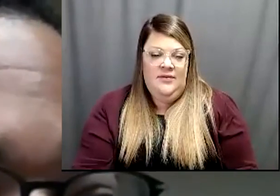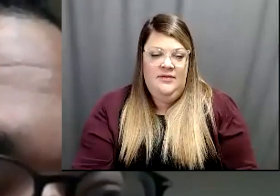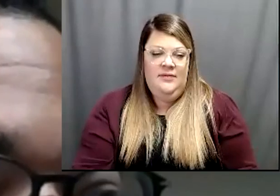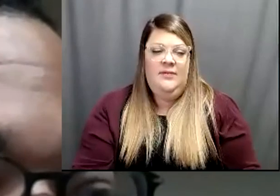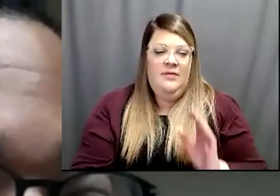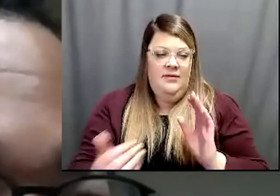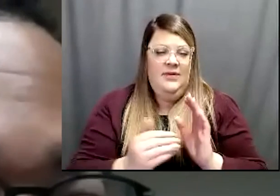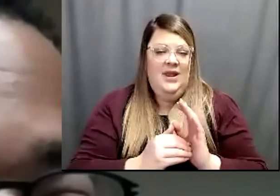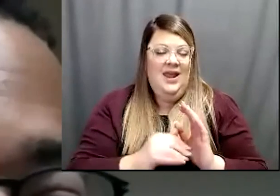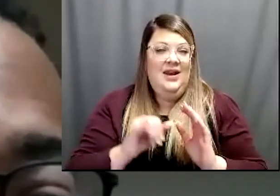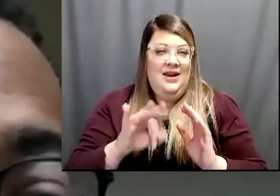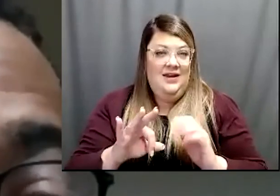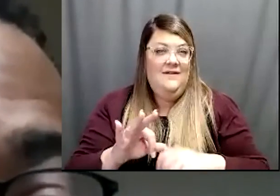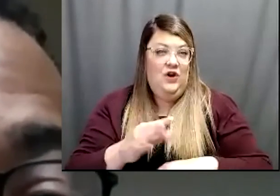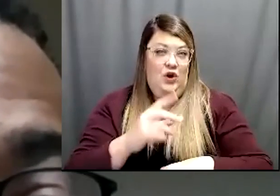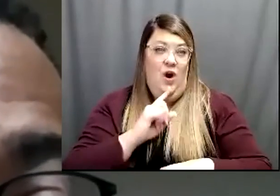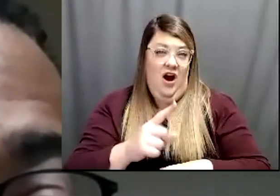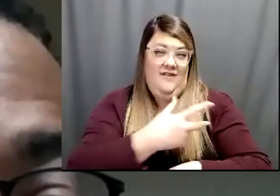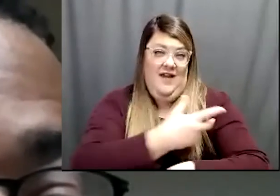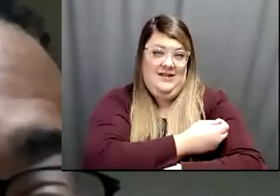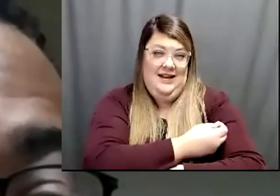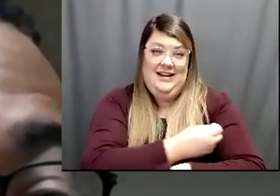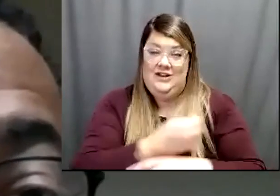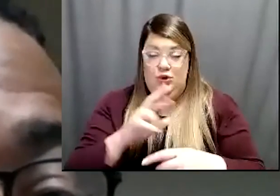know is there a risk that you can have what's called a breakthrough infection and and still